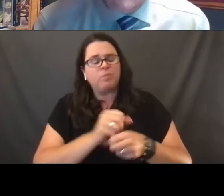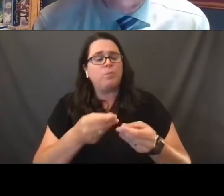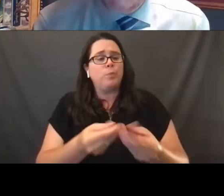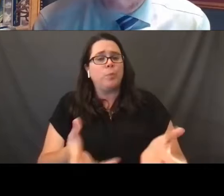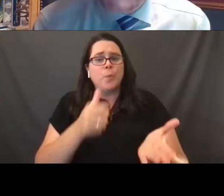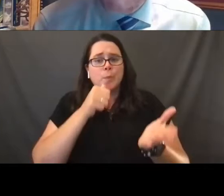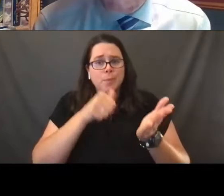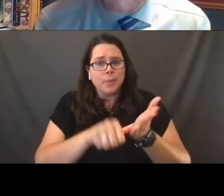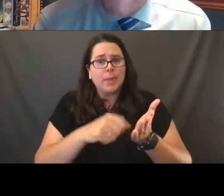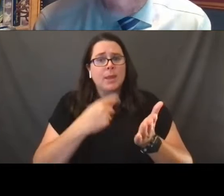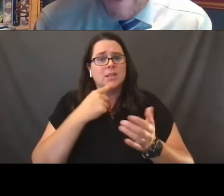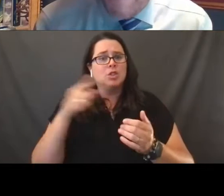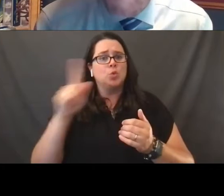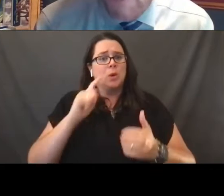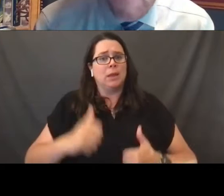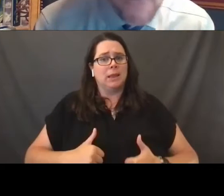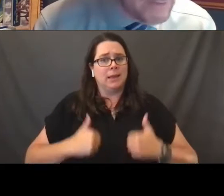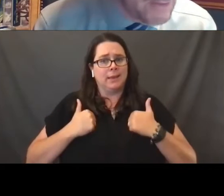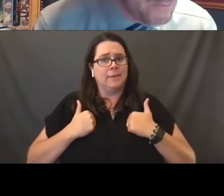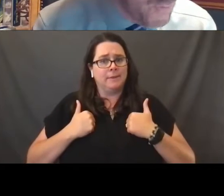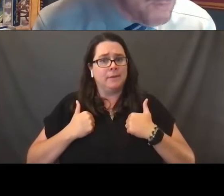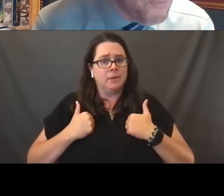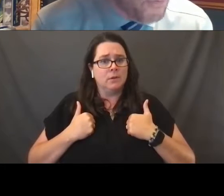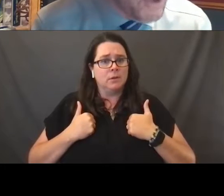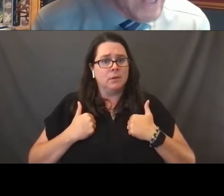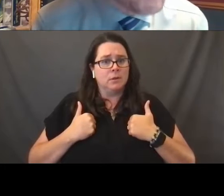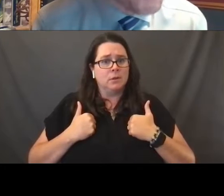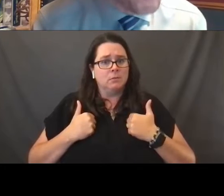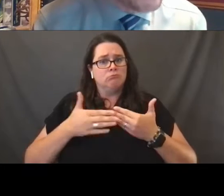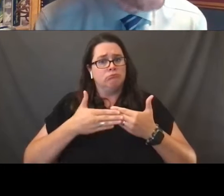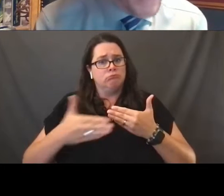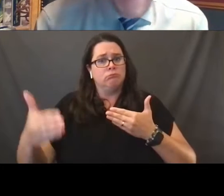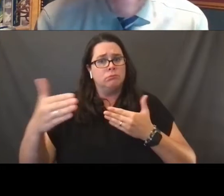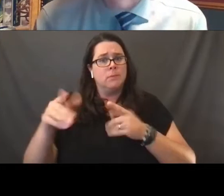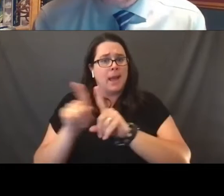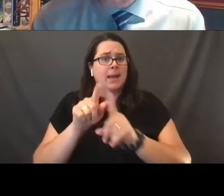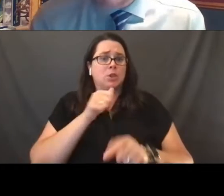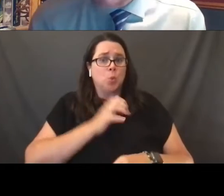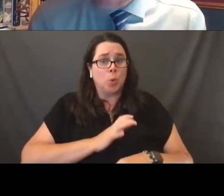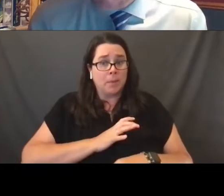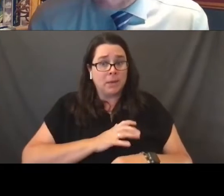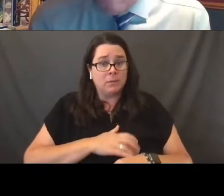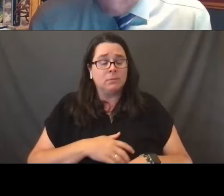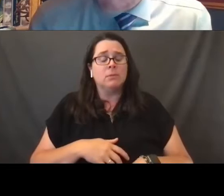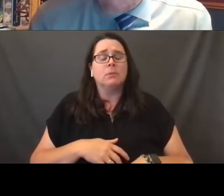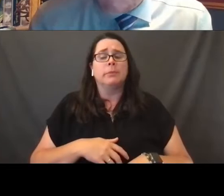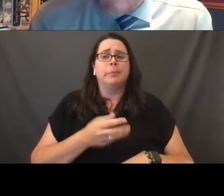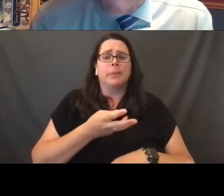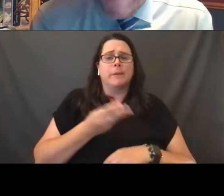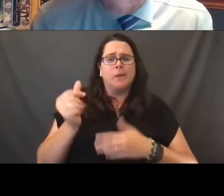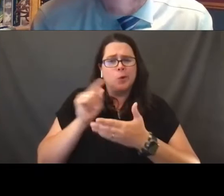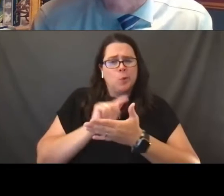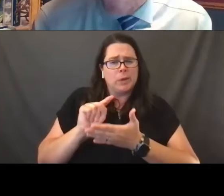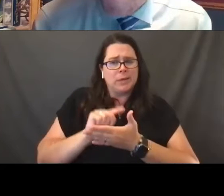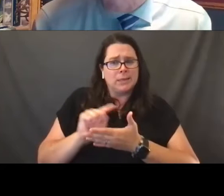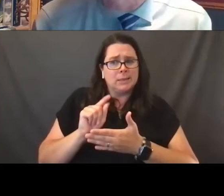that said she would be living her life and going forward as a woman. And a couple of weeks after receiving that letter,